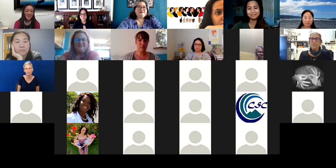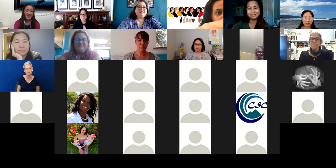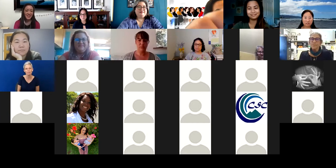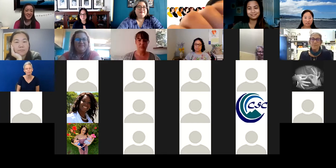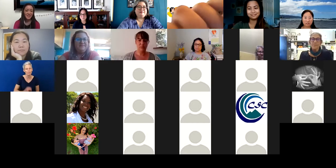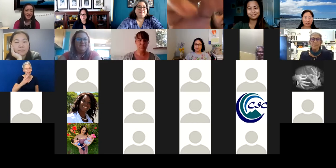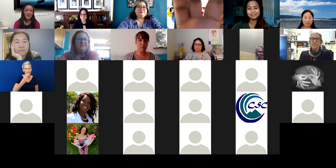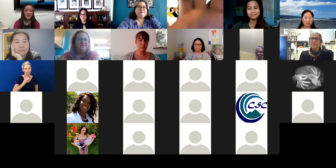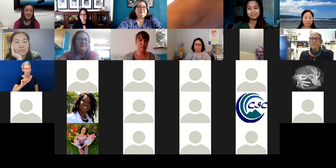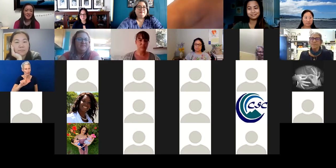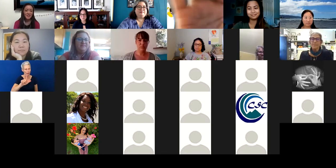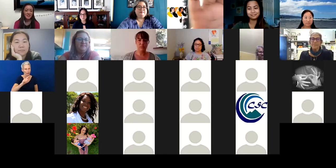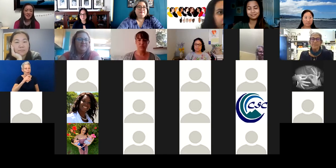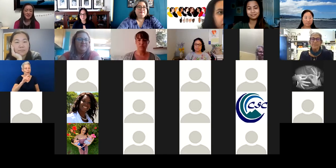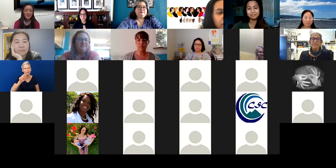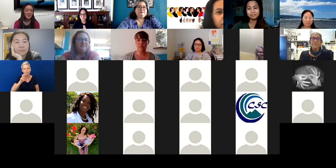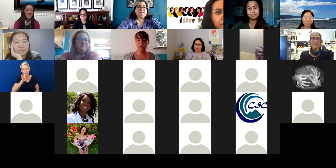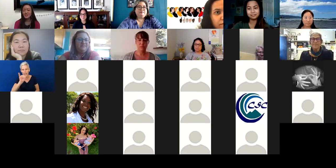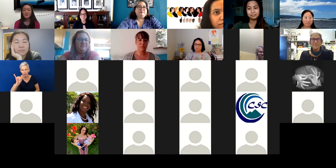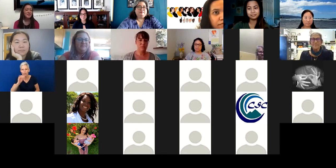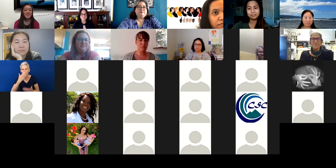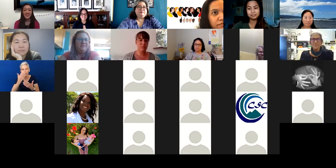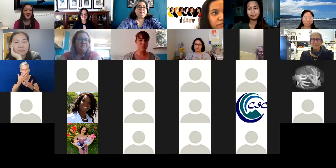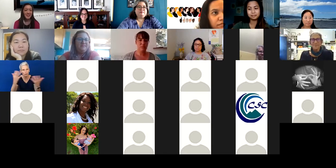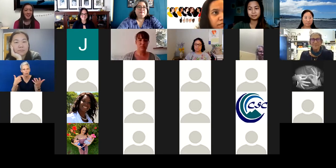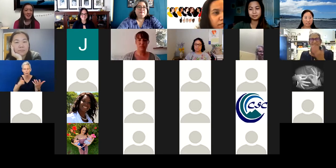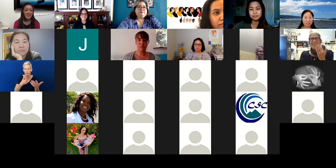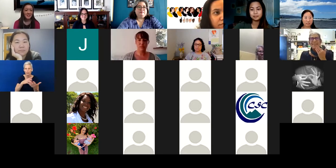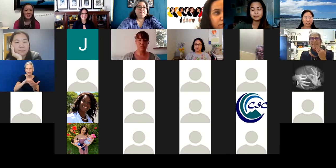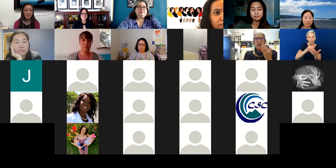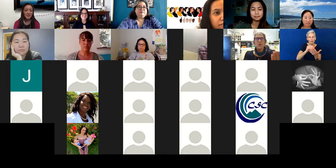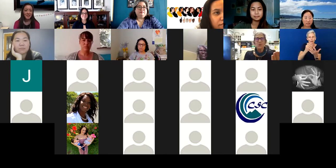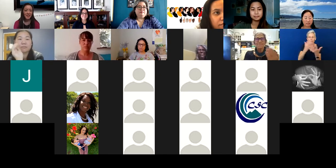Thank you so much. We learned, all of us learned so much today. And just want to thank